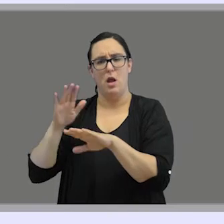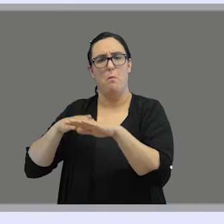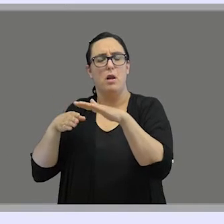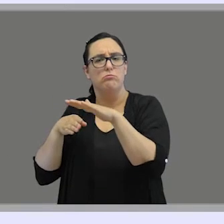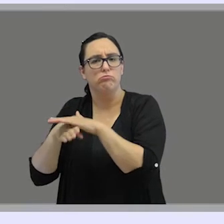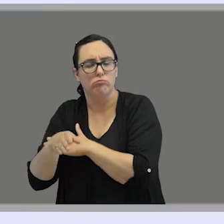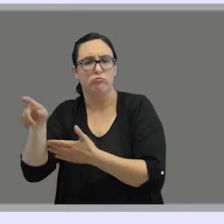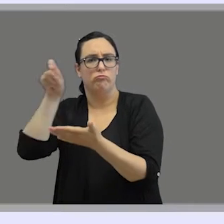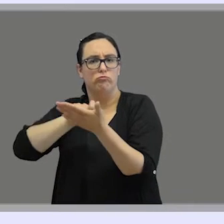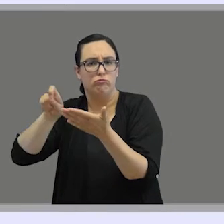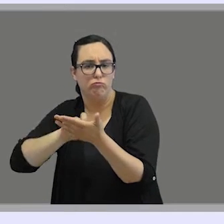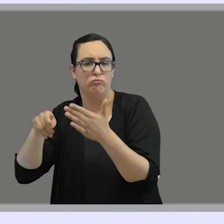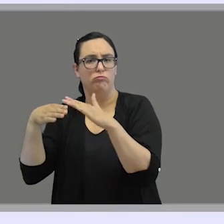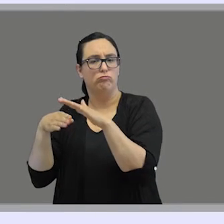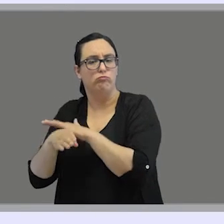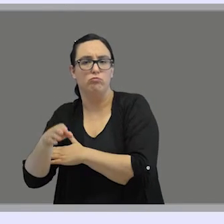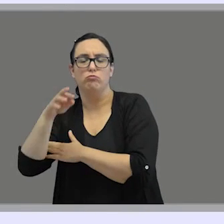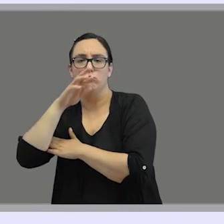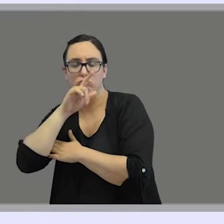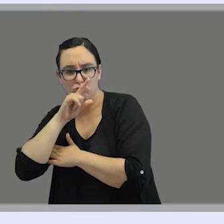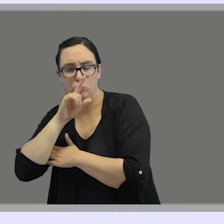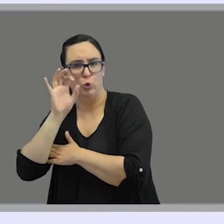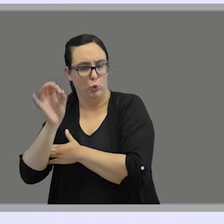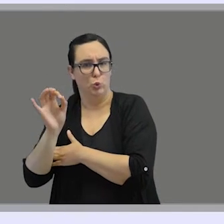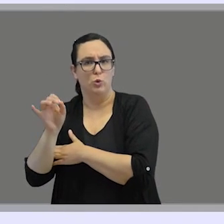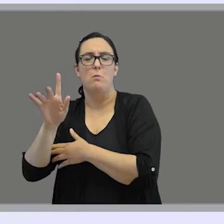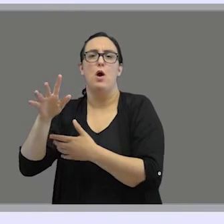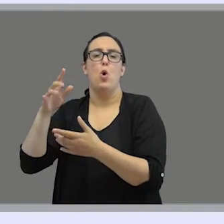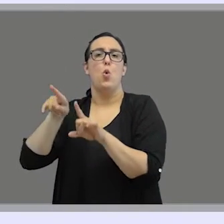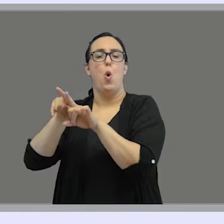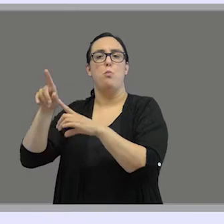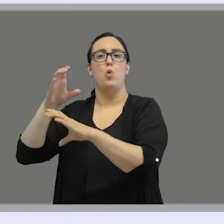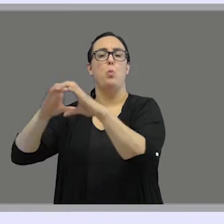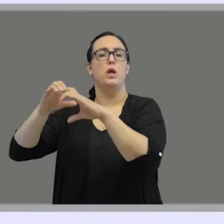but they are not used in natural communication environments outside schools.